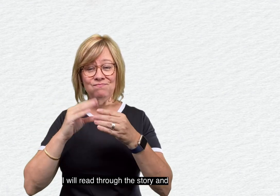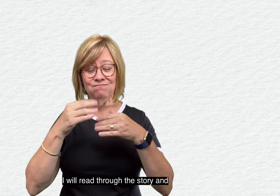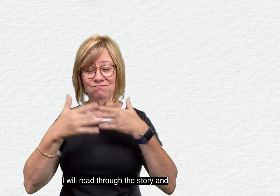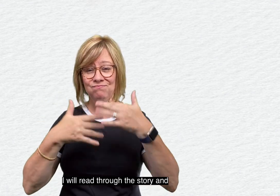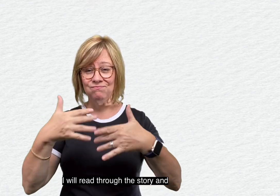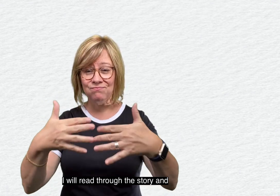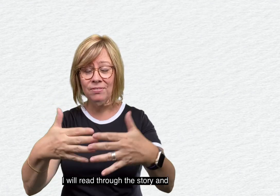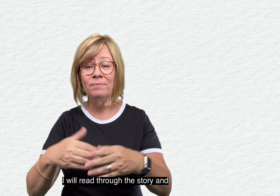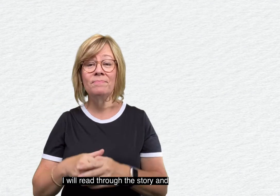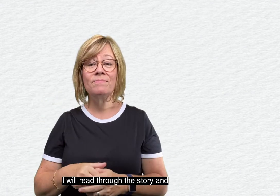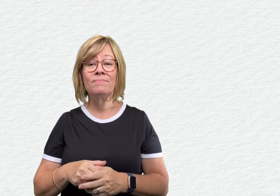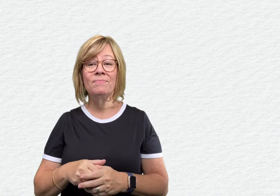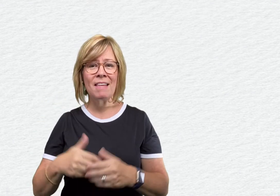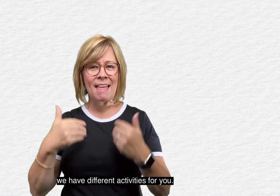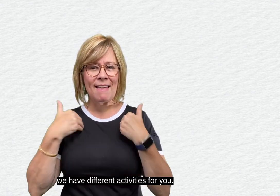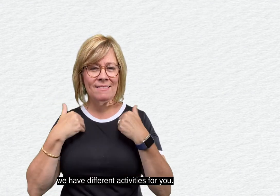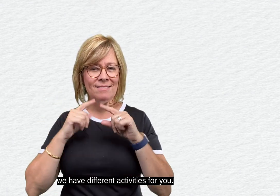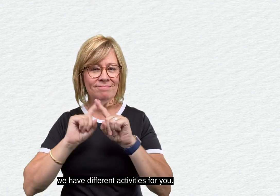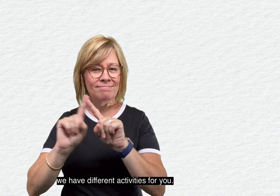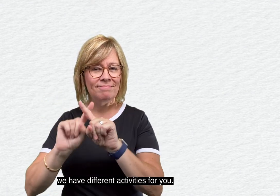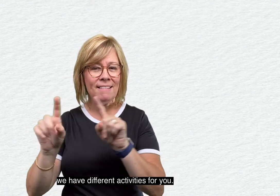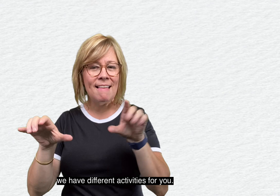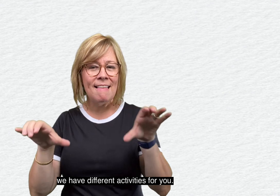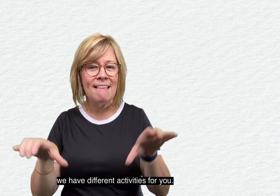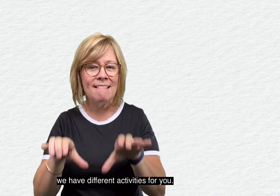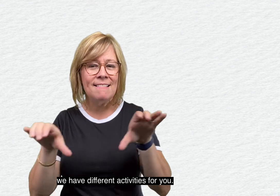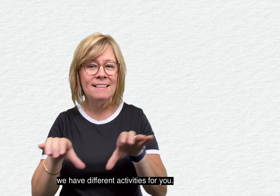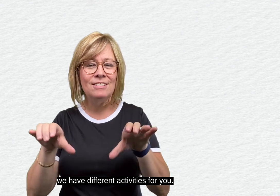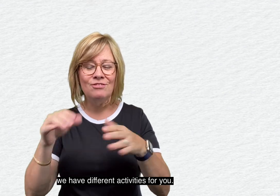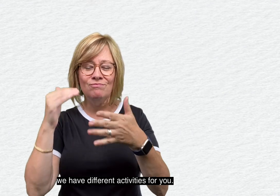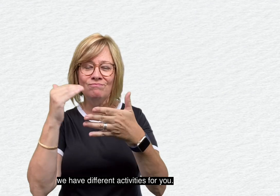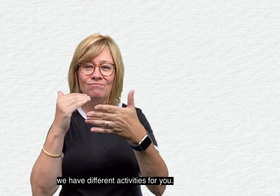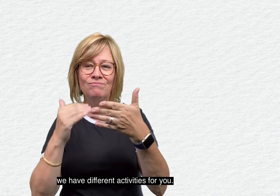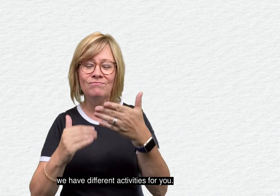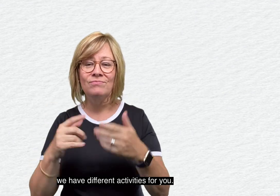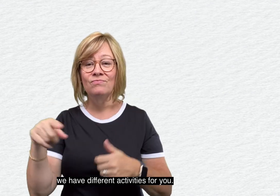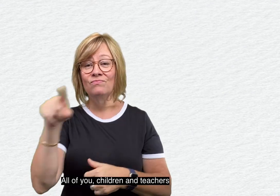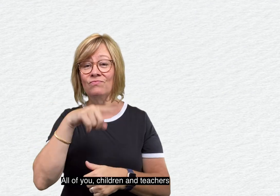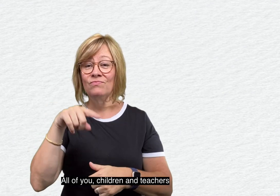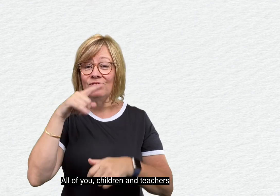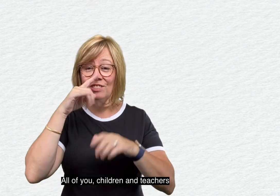I will read through the story and we have different activities for